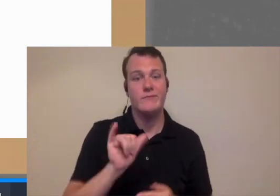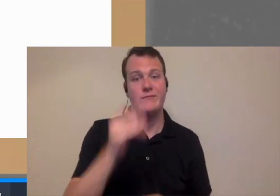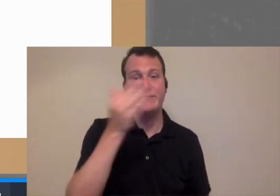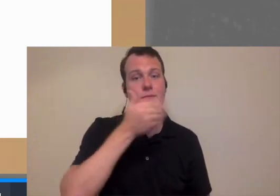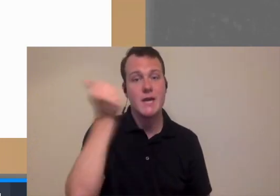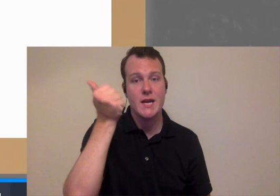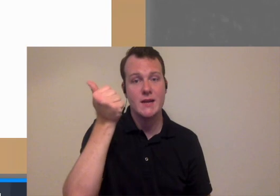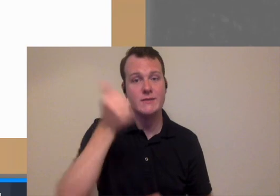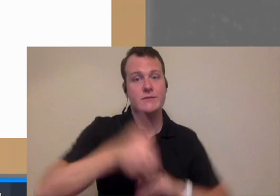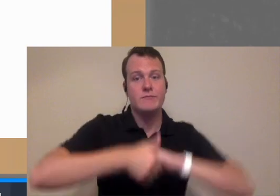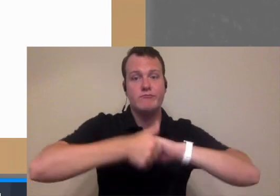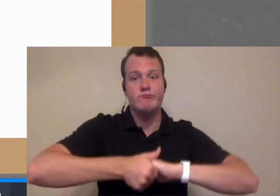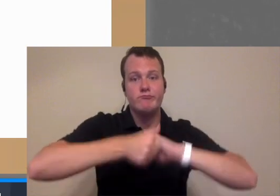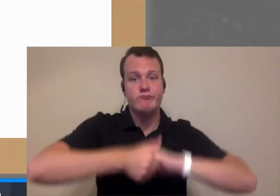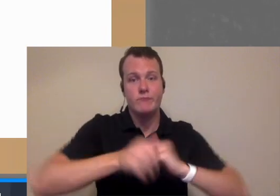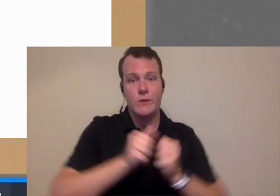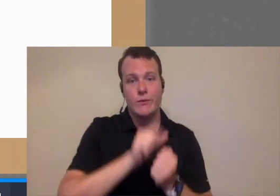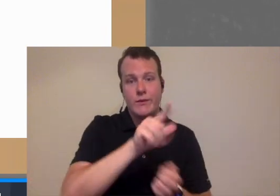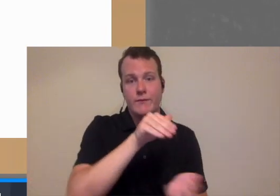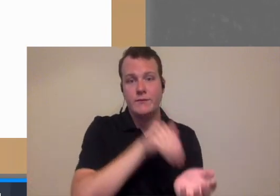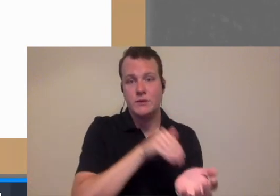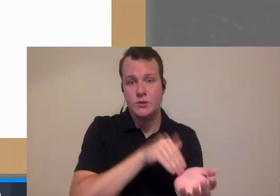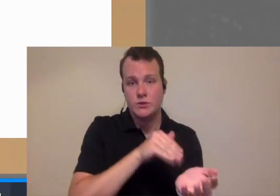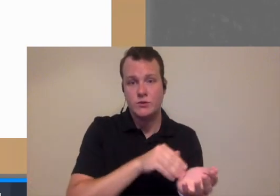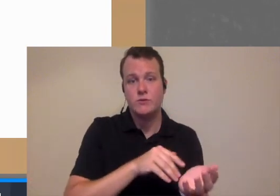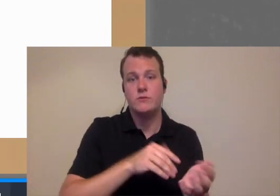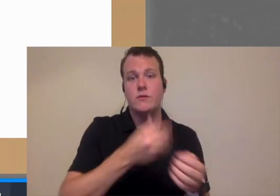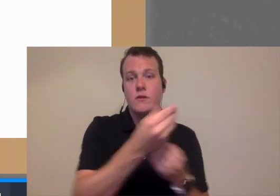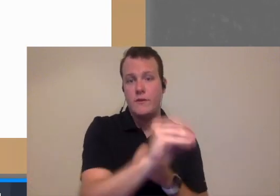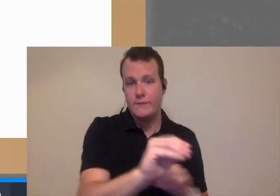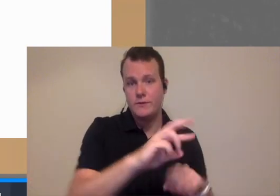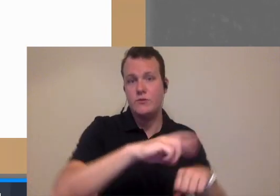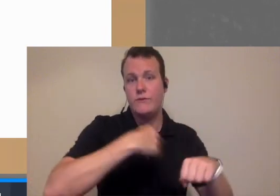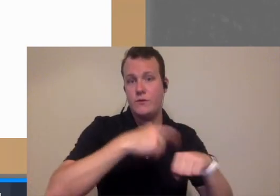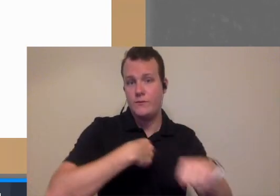fashion that's your best handshake for a physician or physician's office